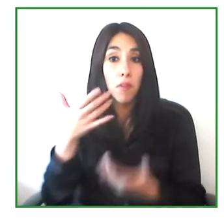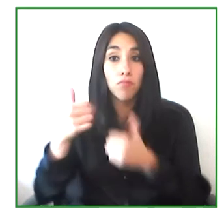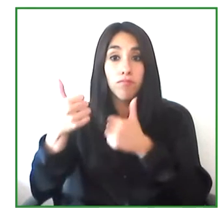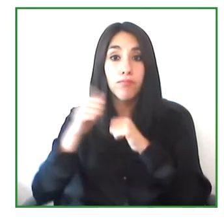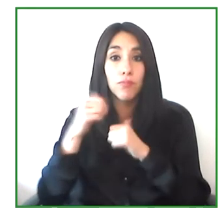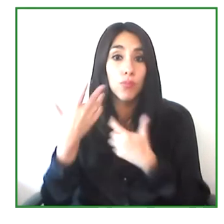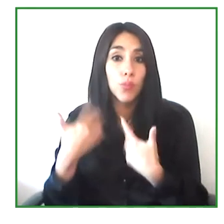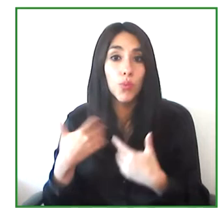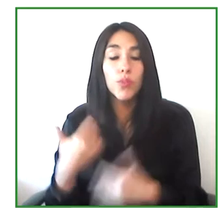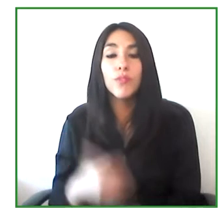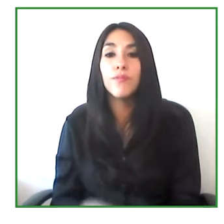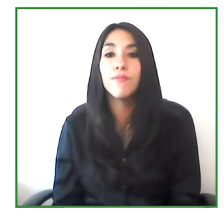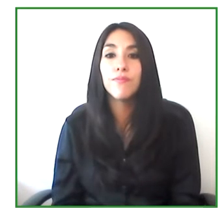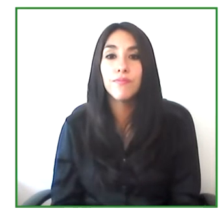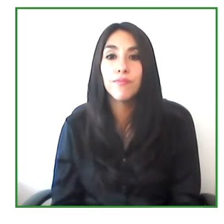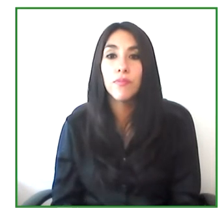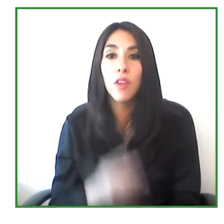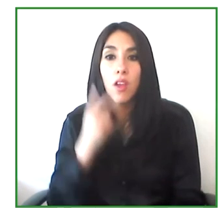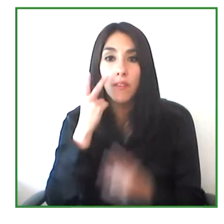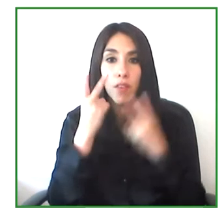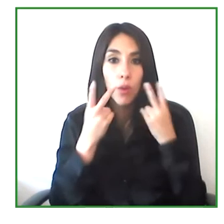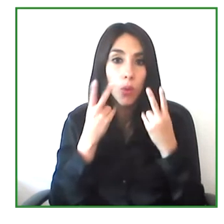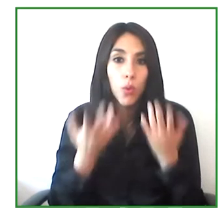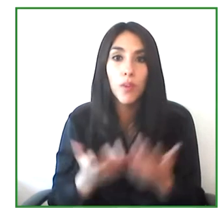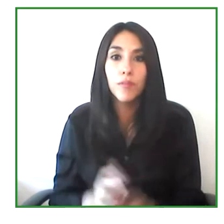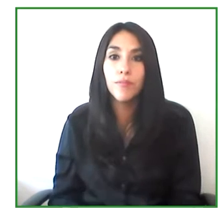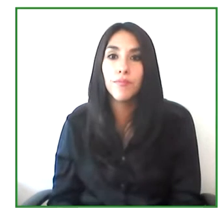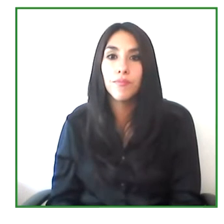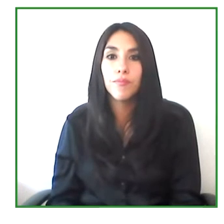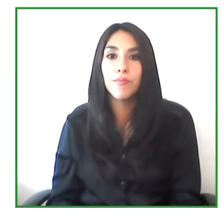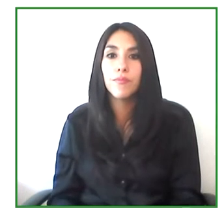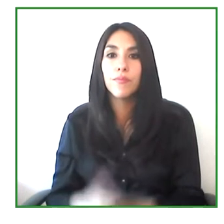to see some impacts of the tool that it has